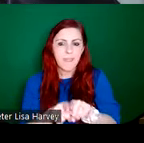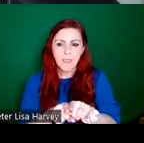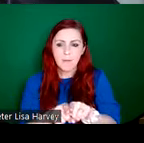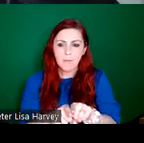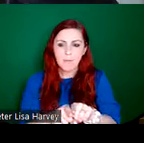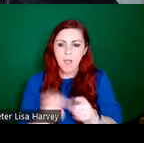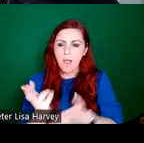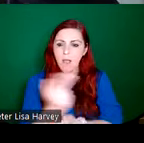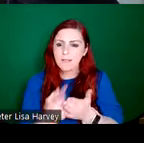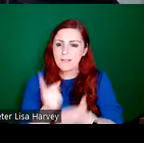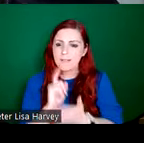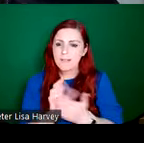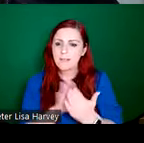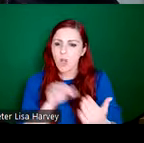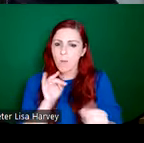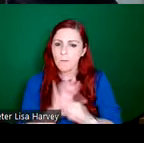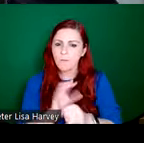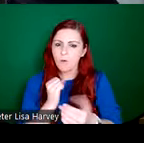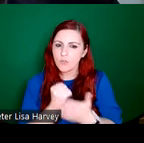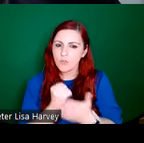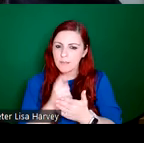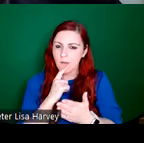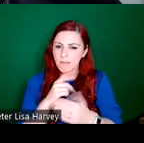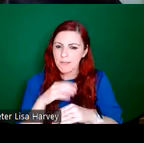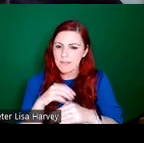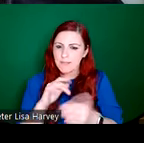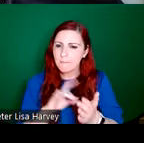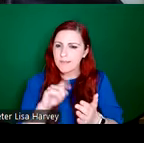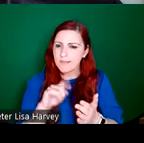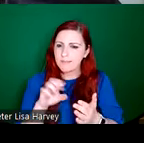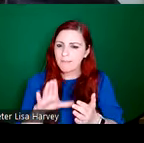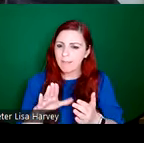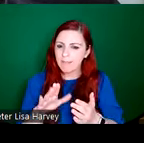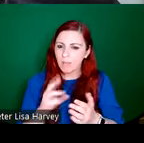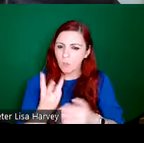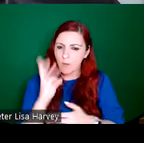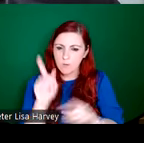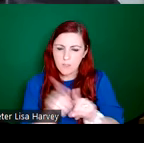of these medieval windows, particularly medieval English windows, Catherine